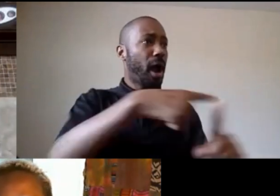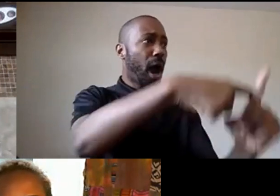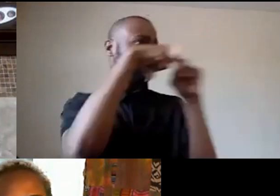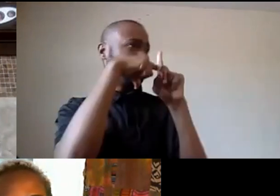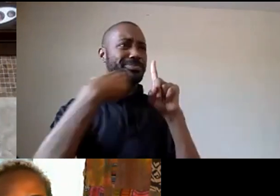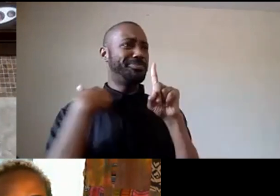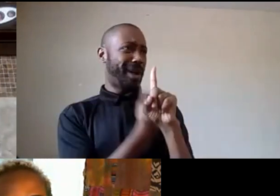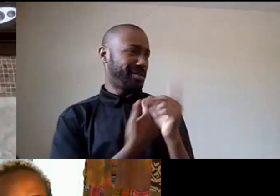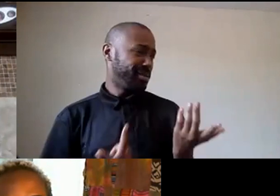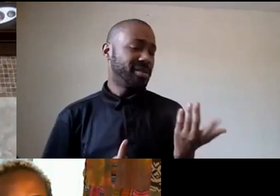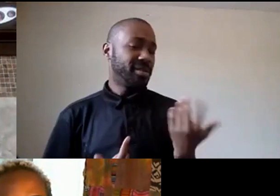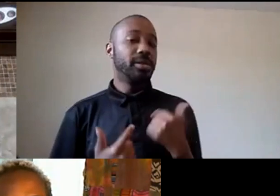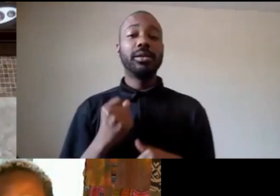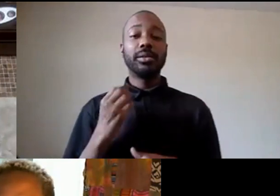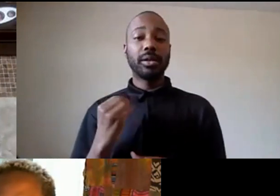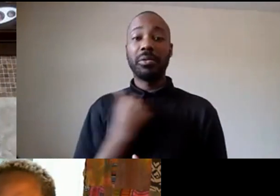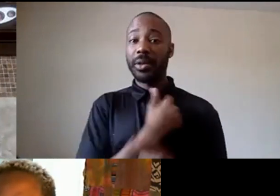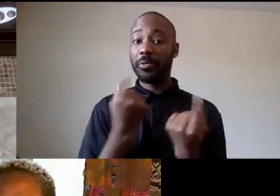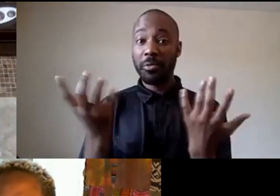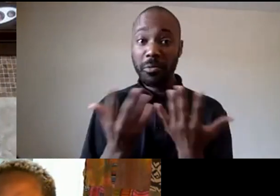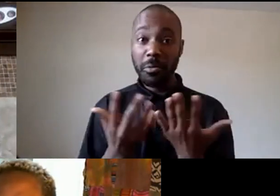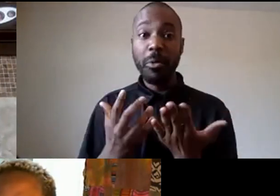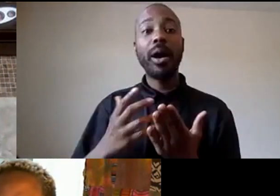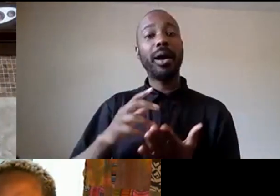contract with organizations like the brown berets